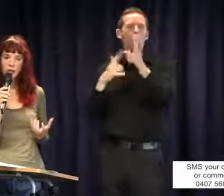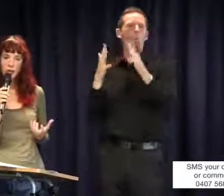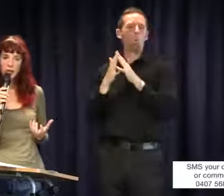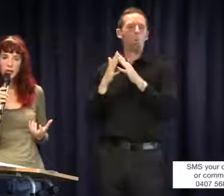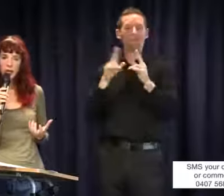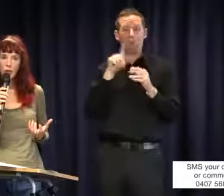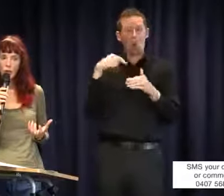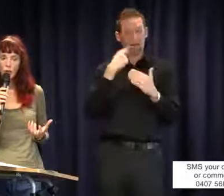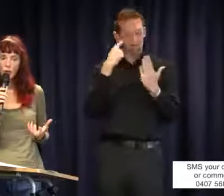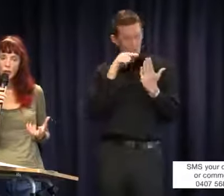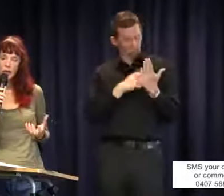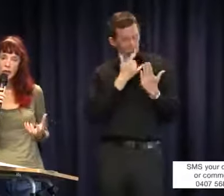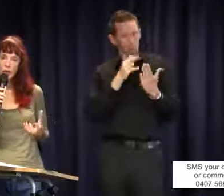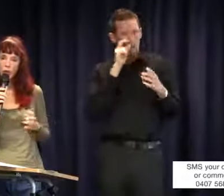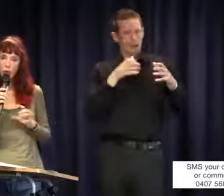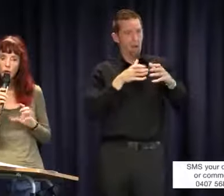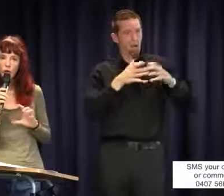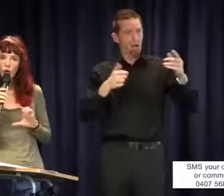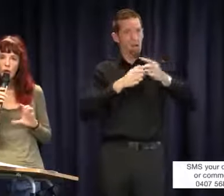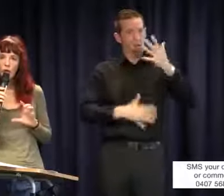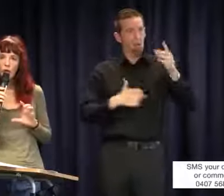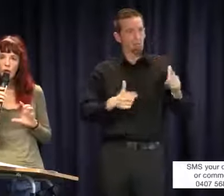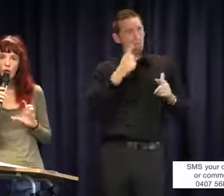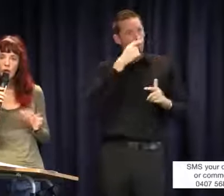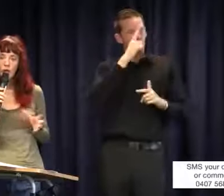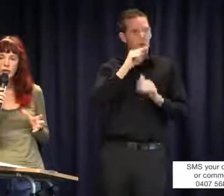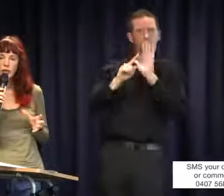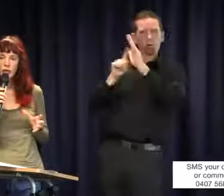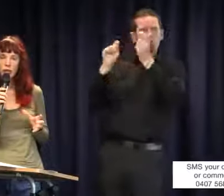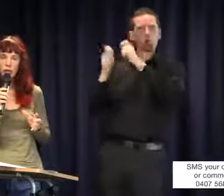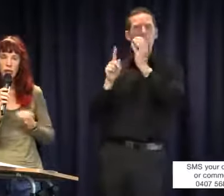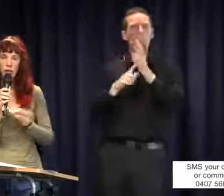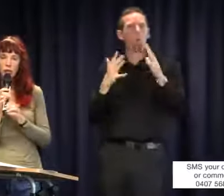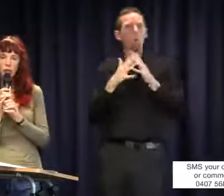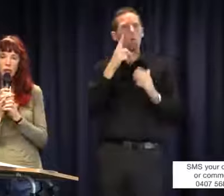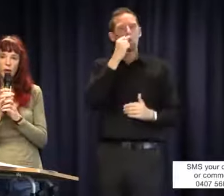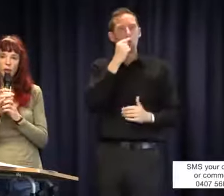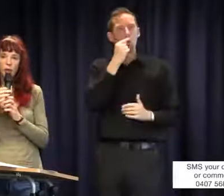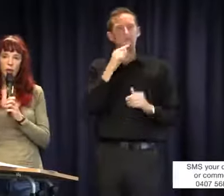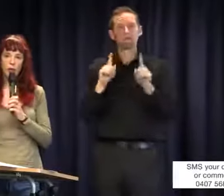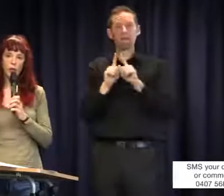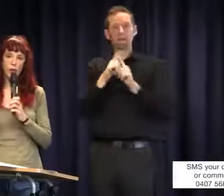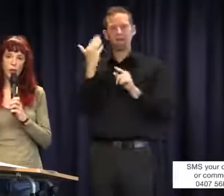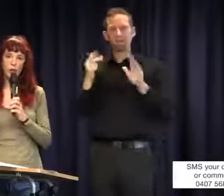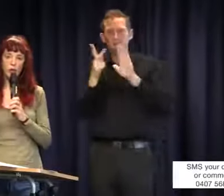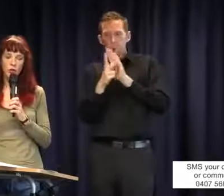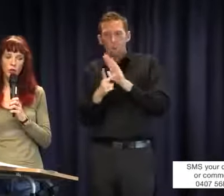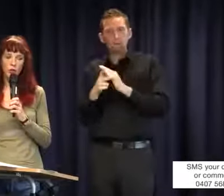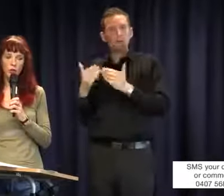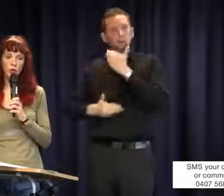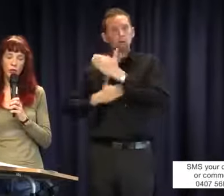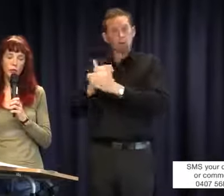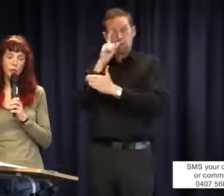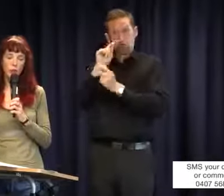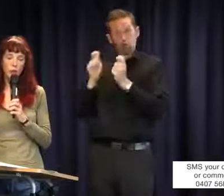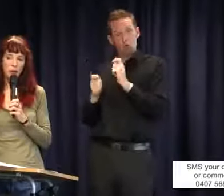to be wrong. We can also change policy and procedure by forcing change, forcing the departments